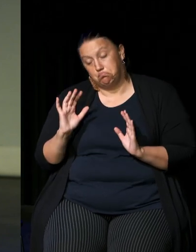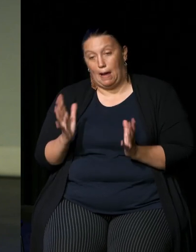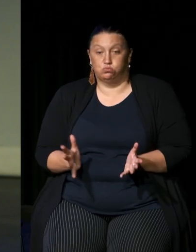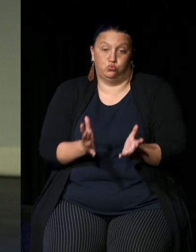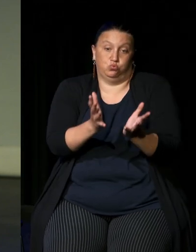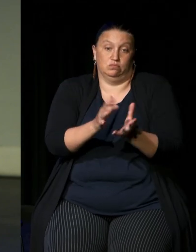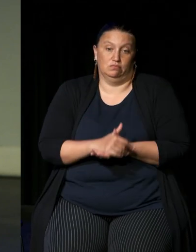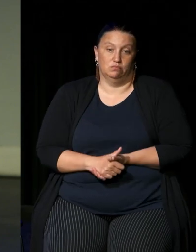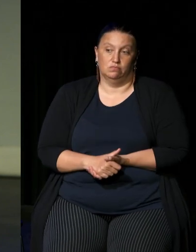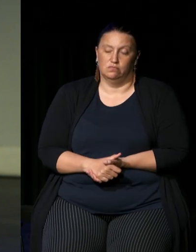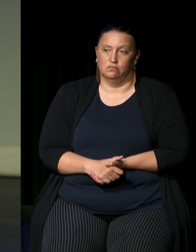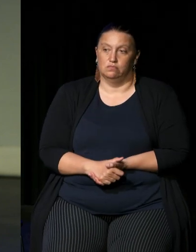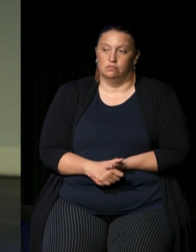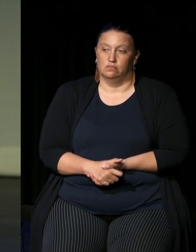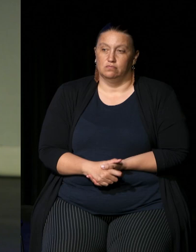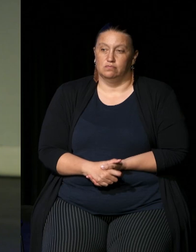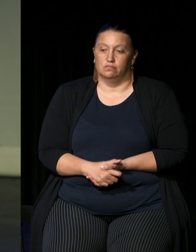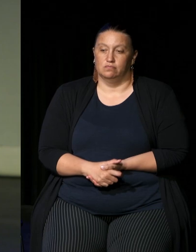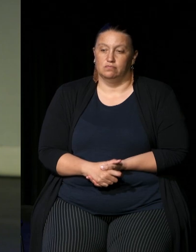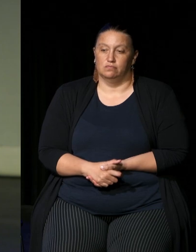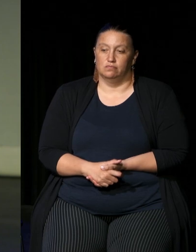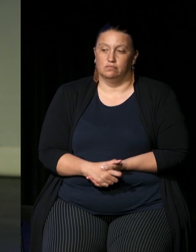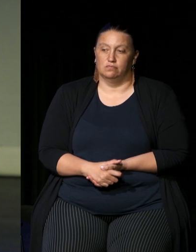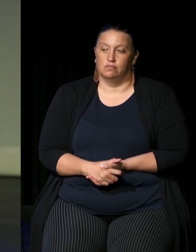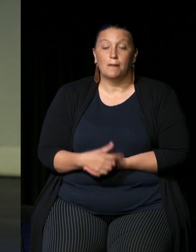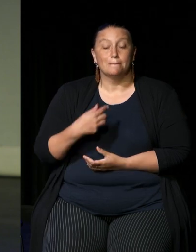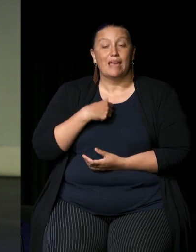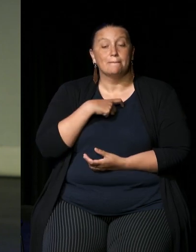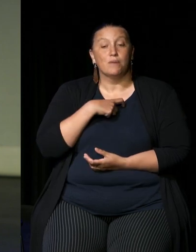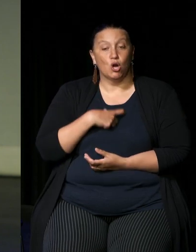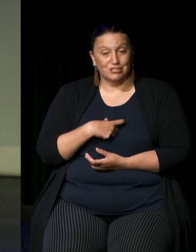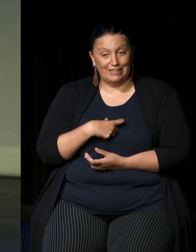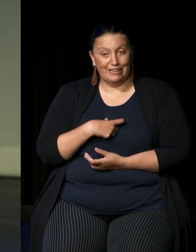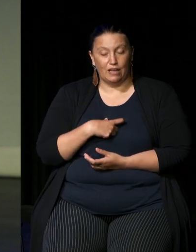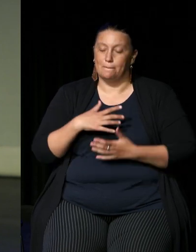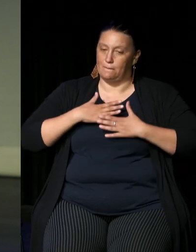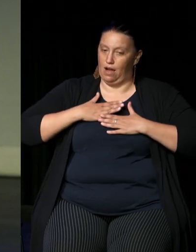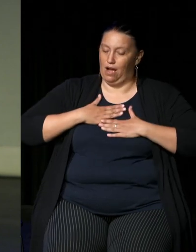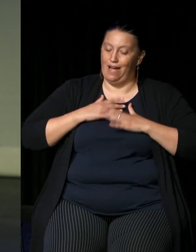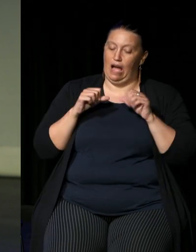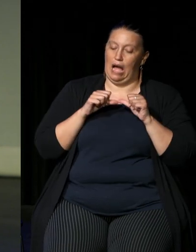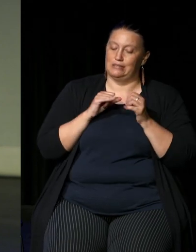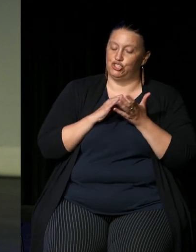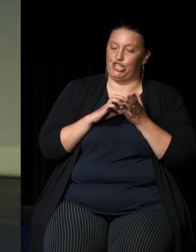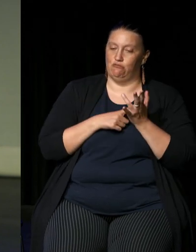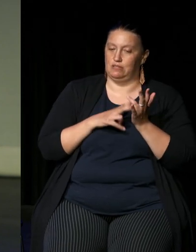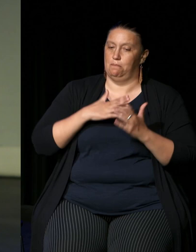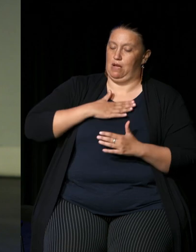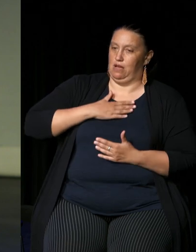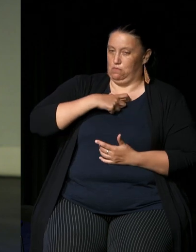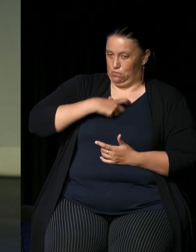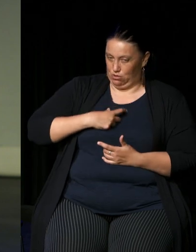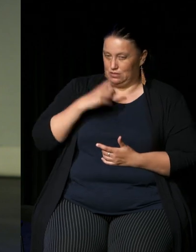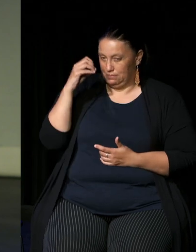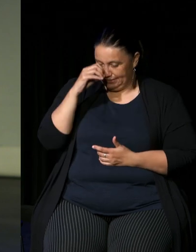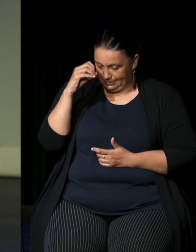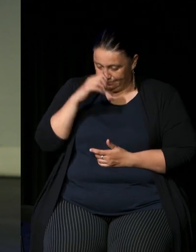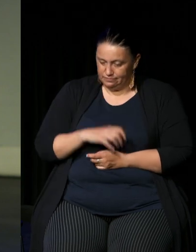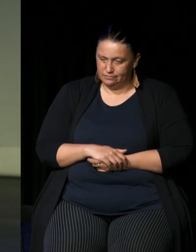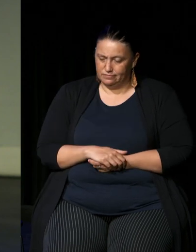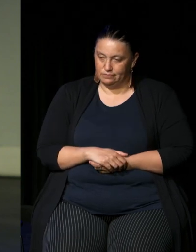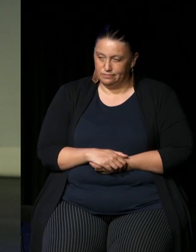where I feel personally this is only my personal opinion I have spoken most of my nephews